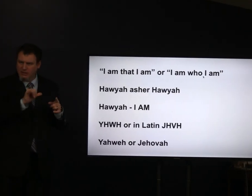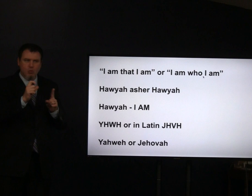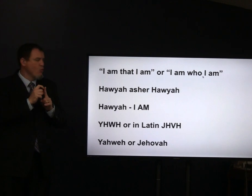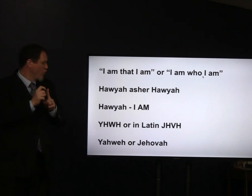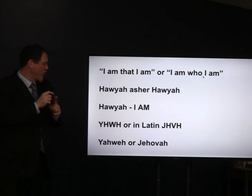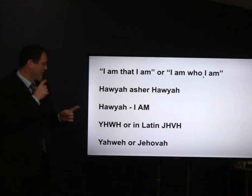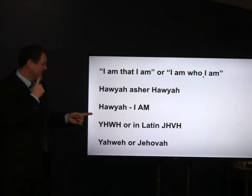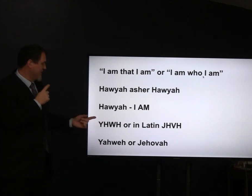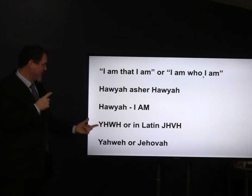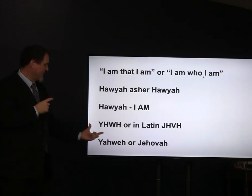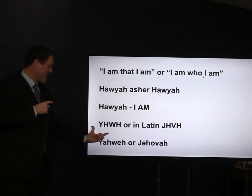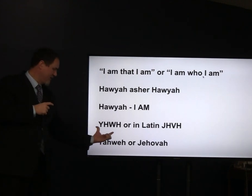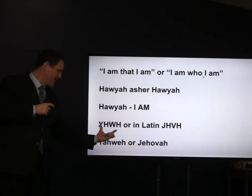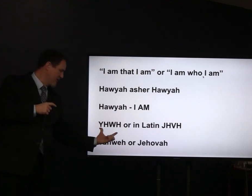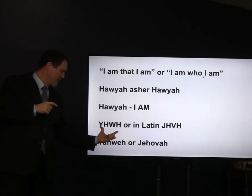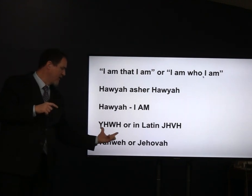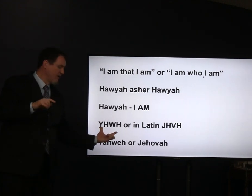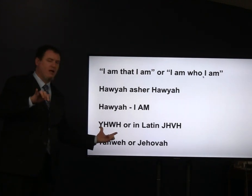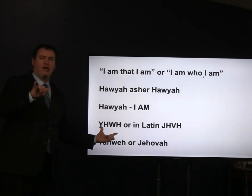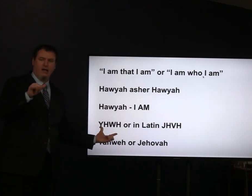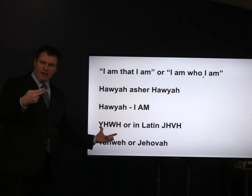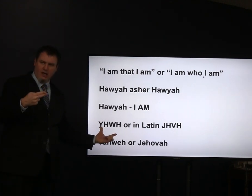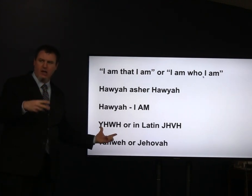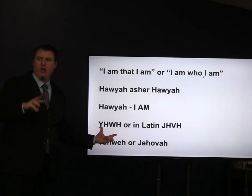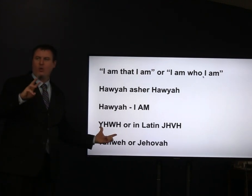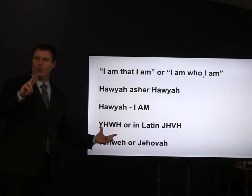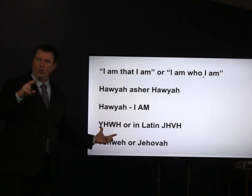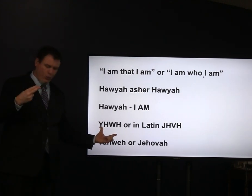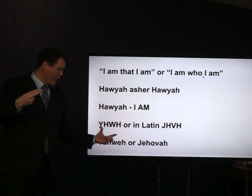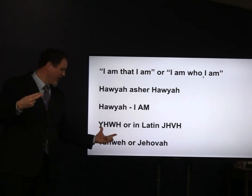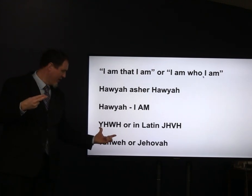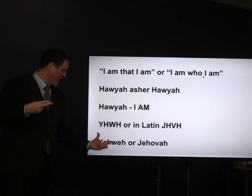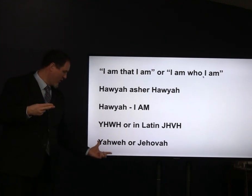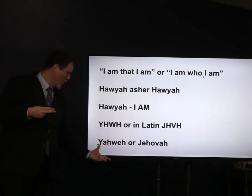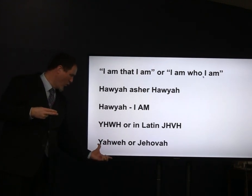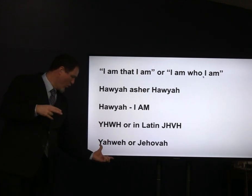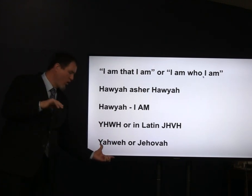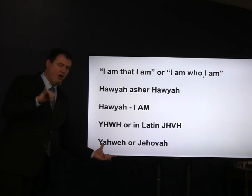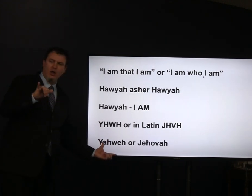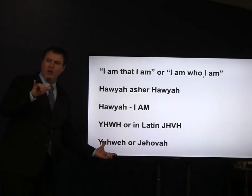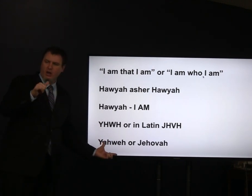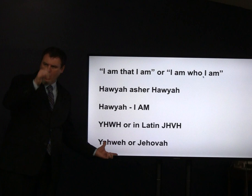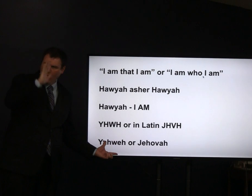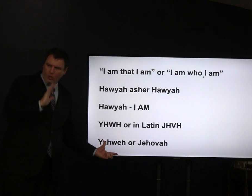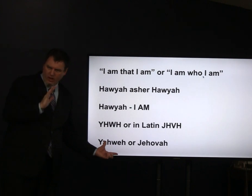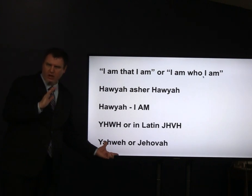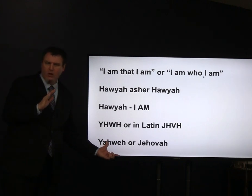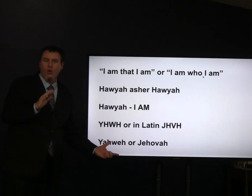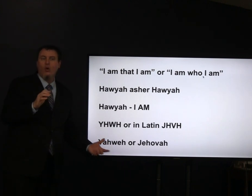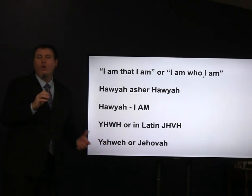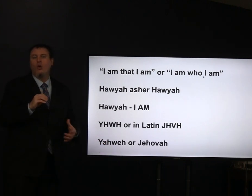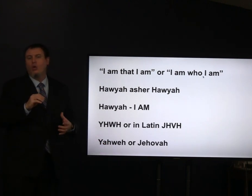there are several different ways of spelling this but y-h-w-h or Yahweh